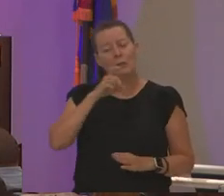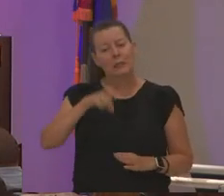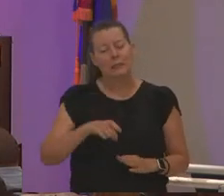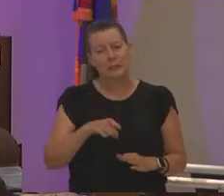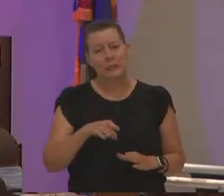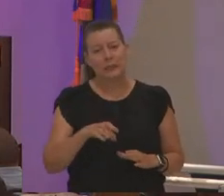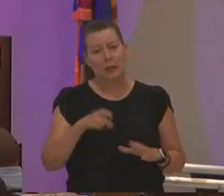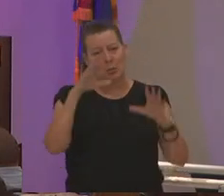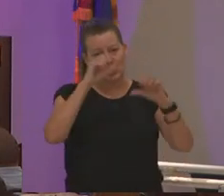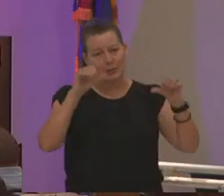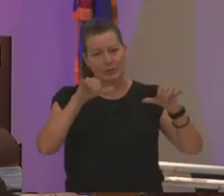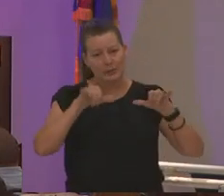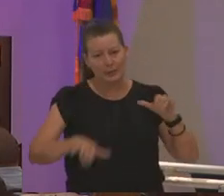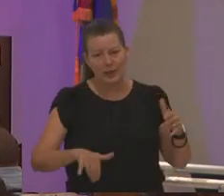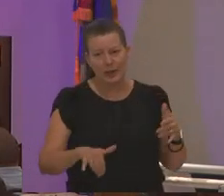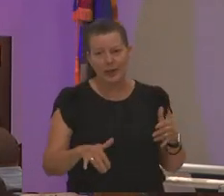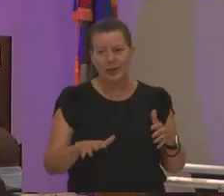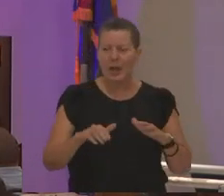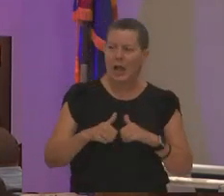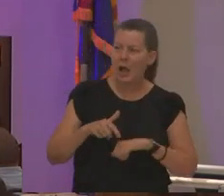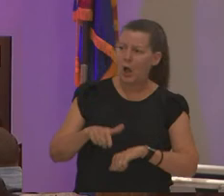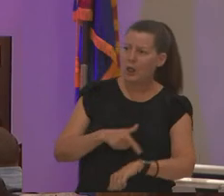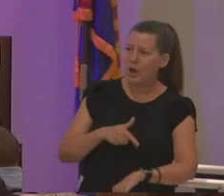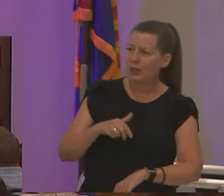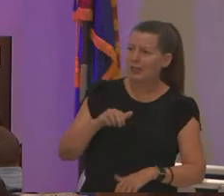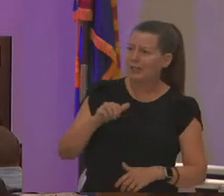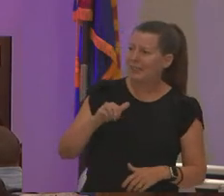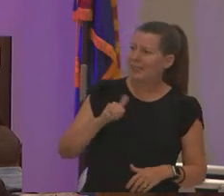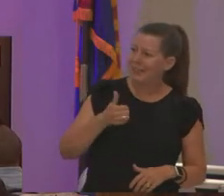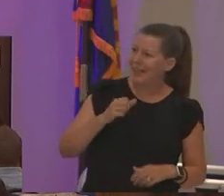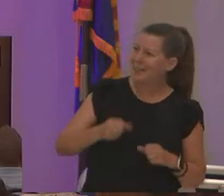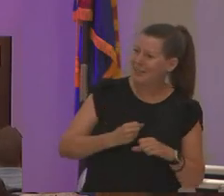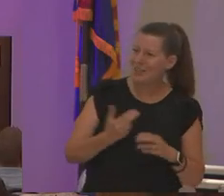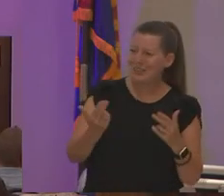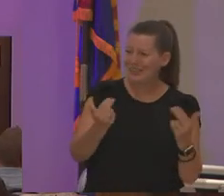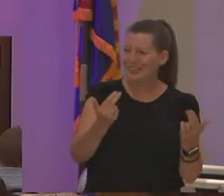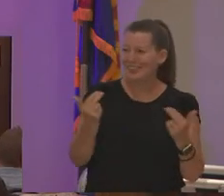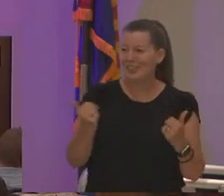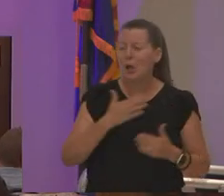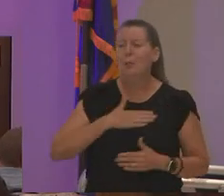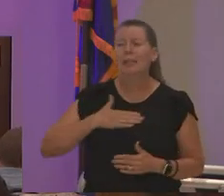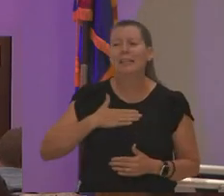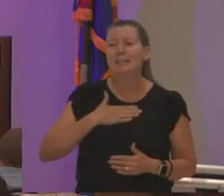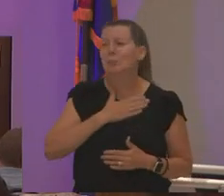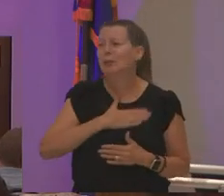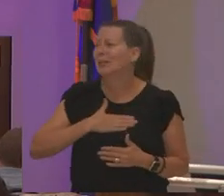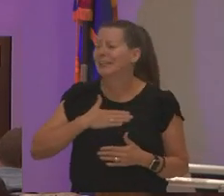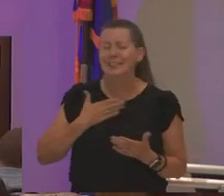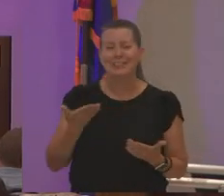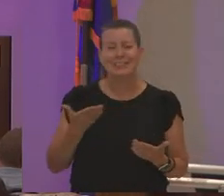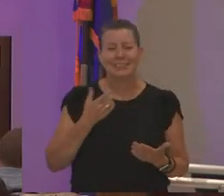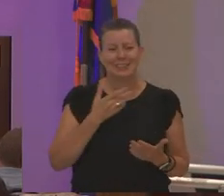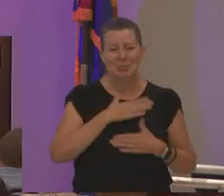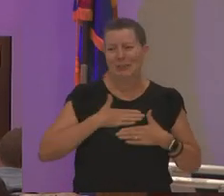i was like well how long and they said 10 years they said 10 years they said 10 years i said oh